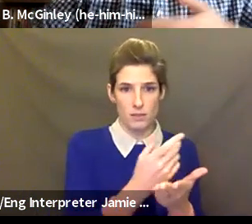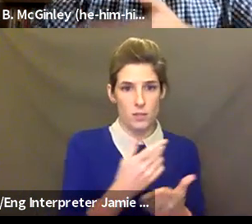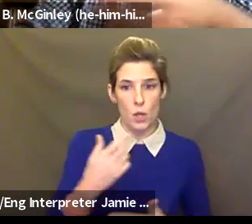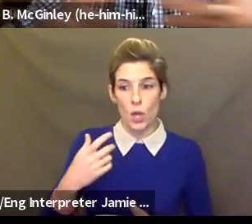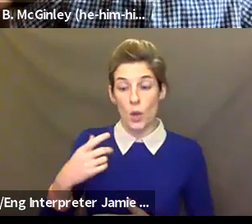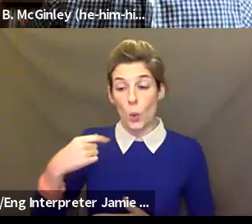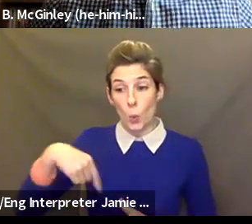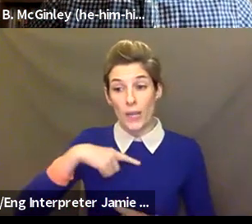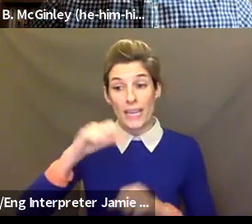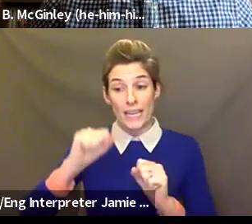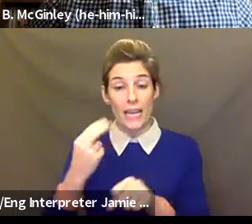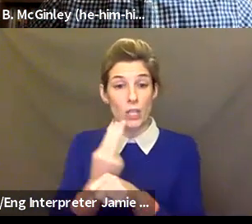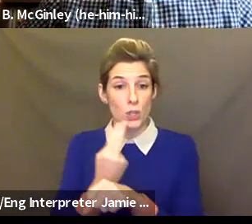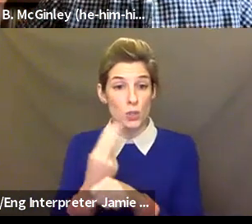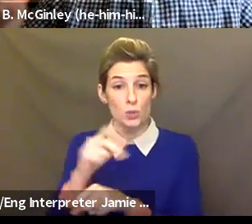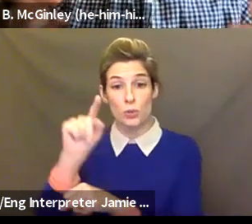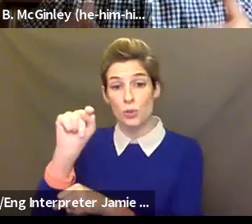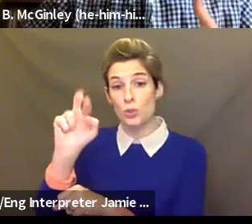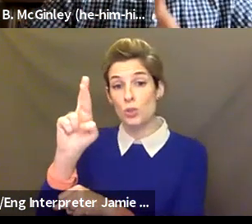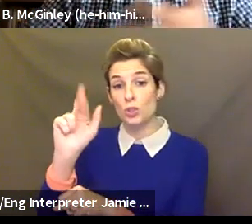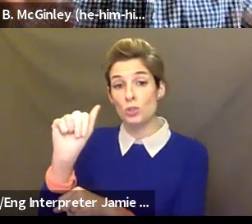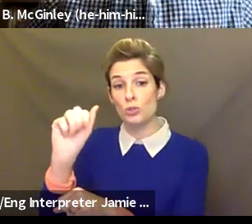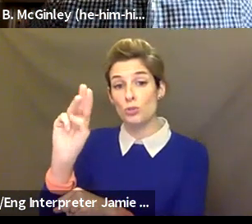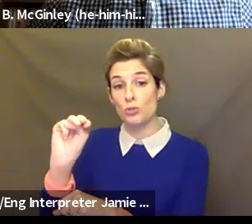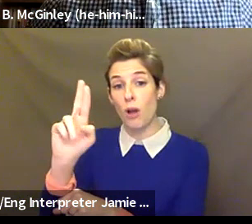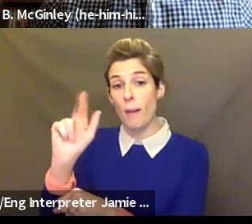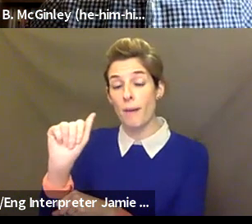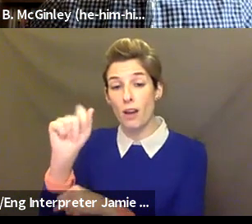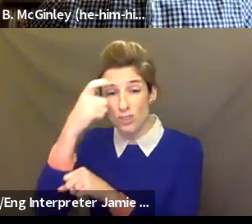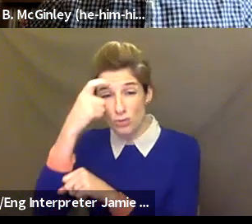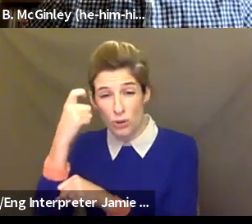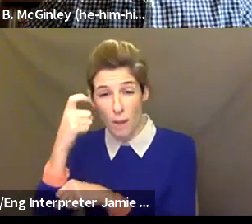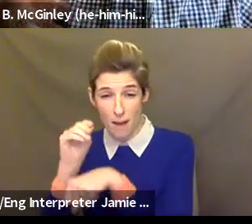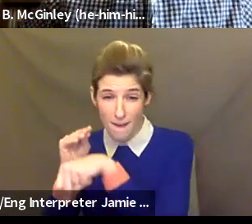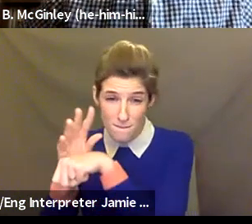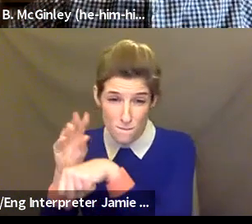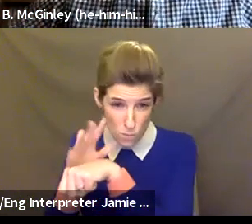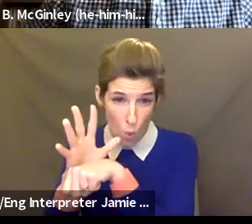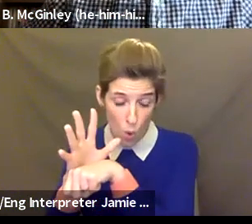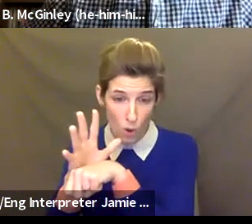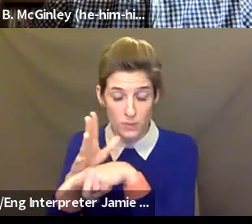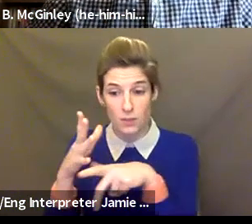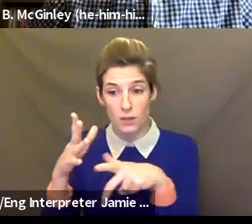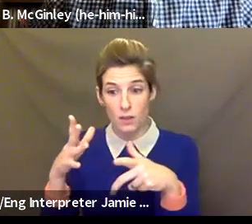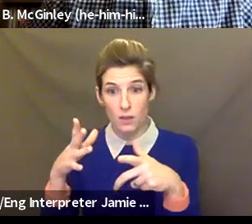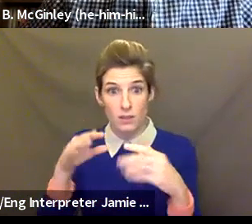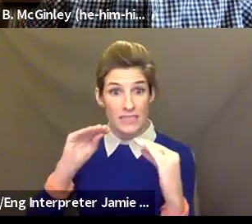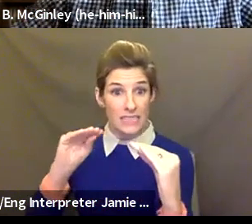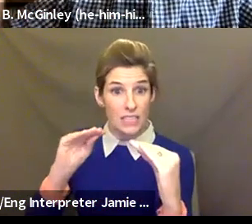degree that we are trained in those, but, as we are collectively navigating a traumatic experience, to not